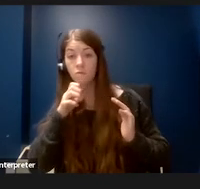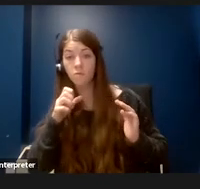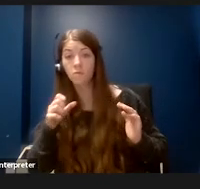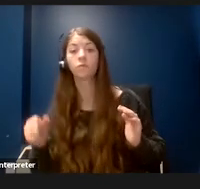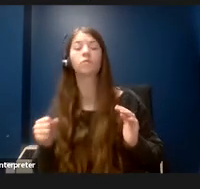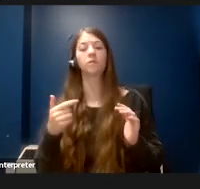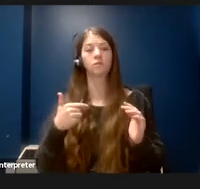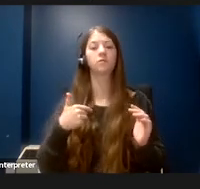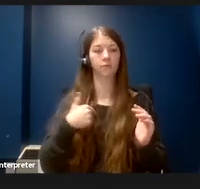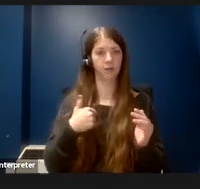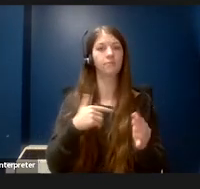but she would always be there to support me.